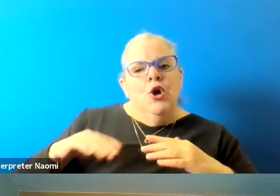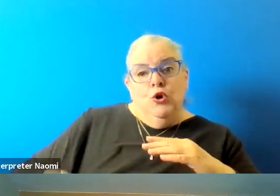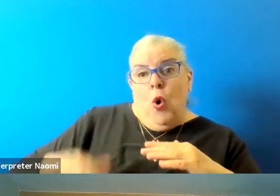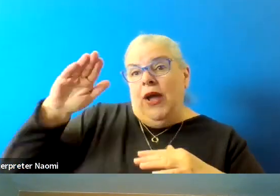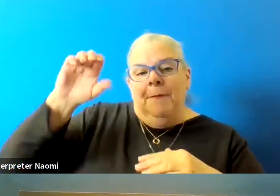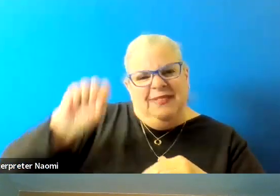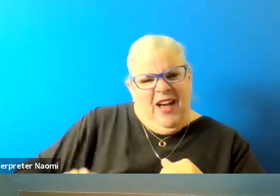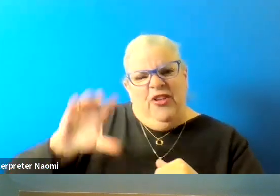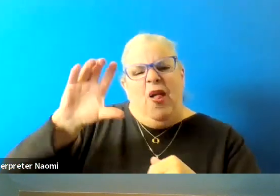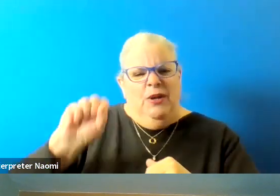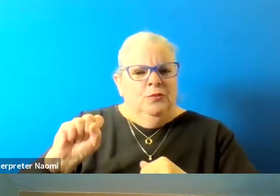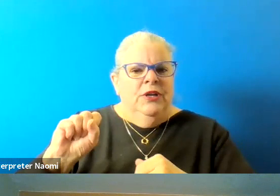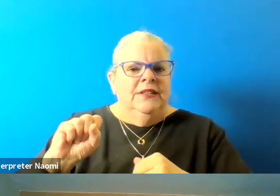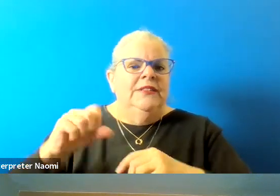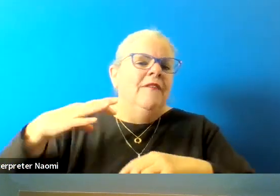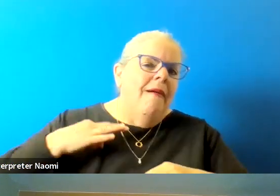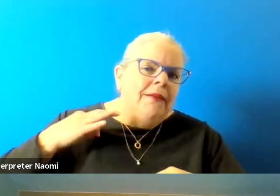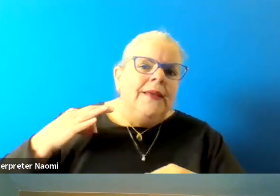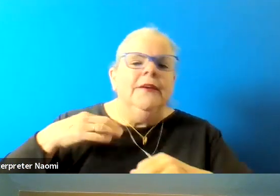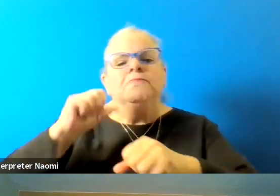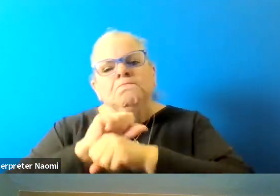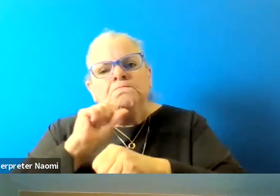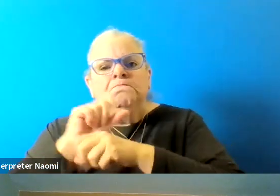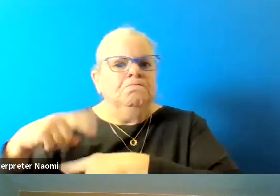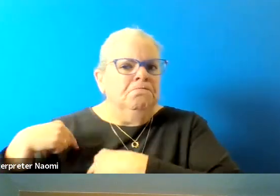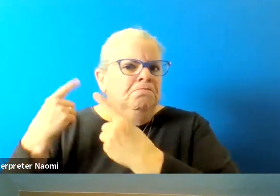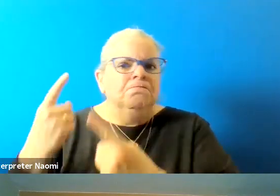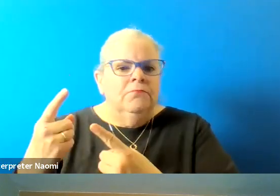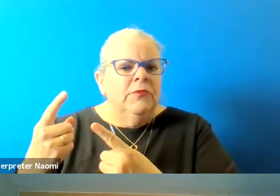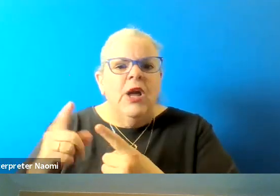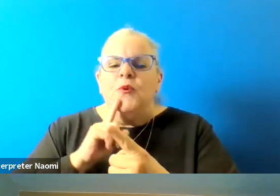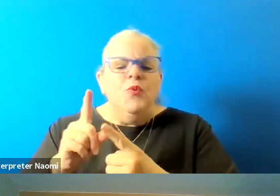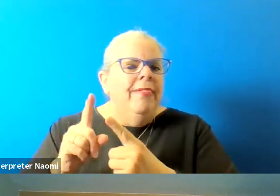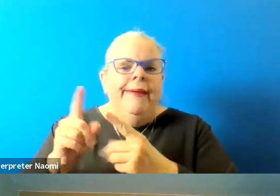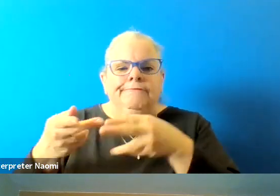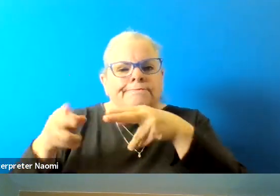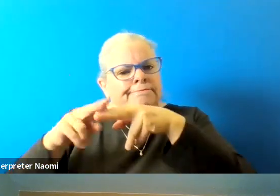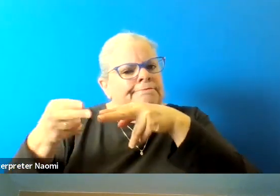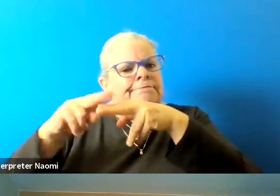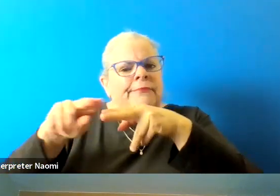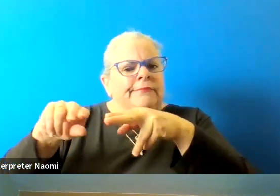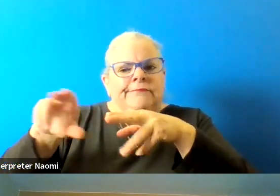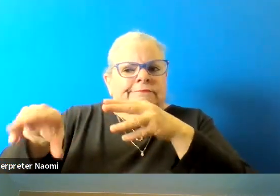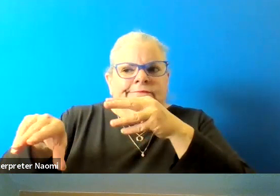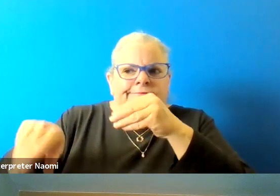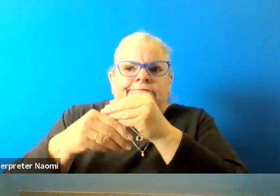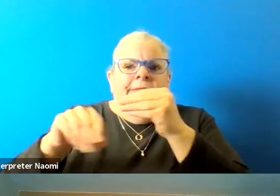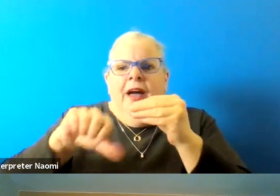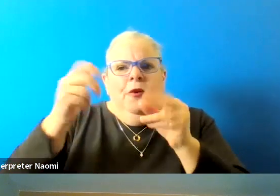I have volunteered and worked and kind of built upon others work on my life here.